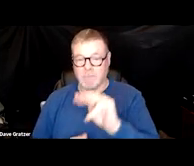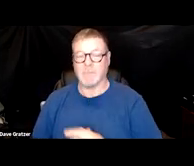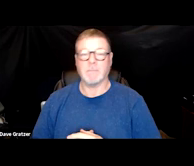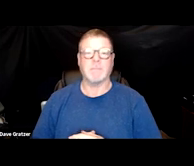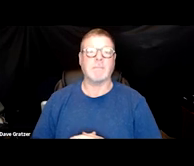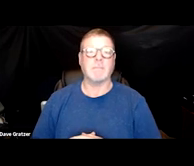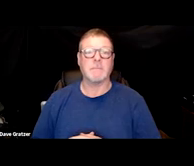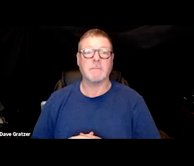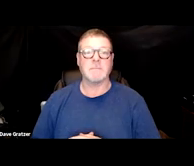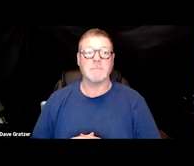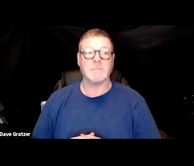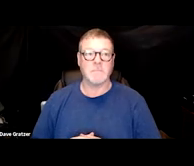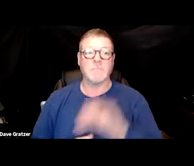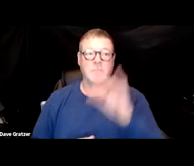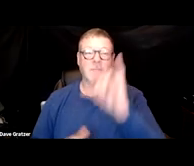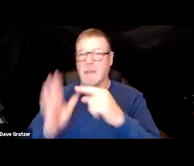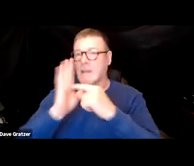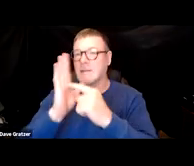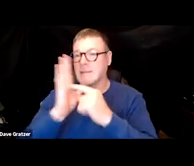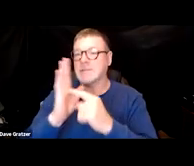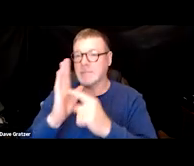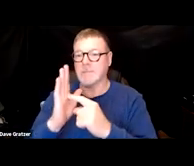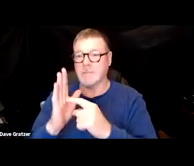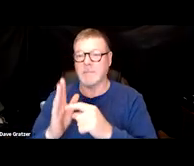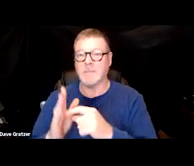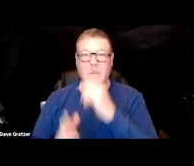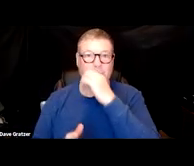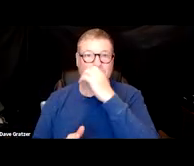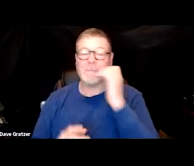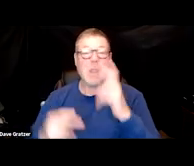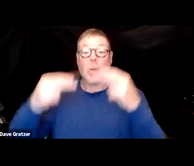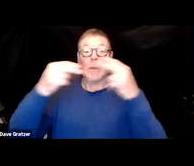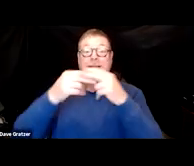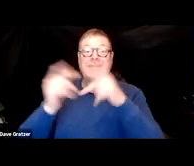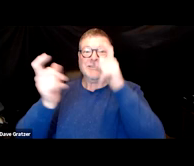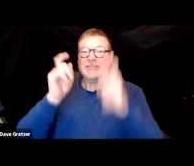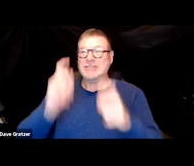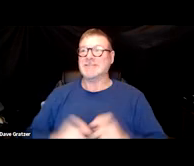This is kind of the hallmark symptom and I'm gonna get, oh my slide changed, what happened here?